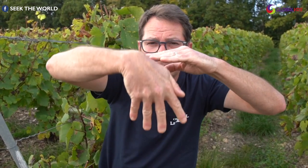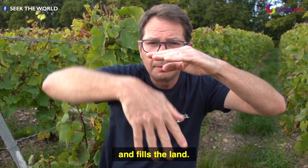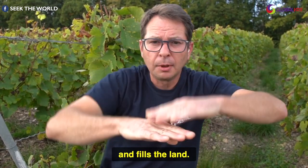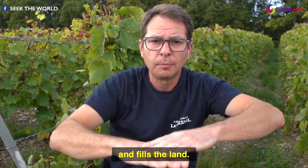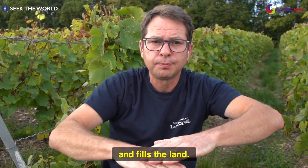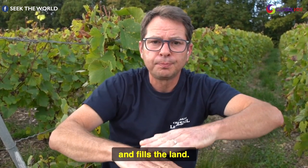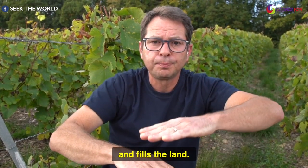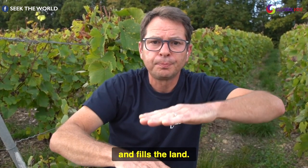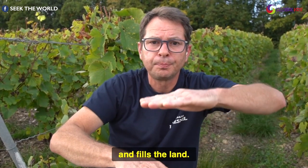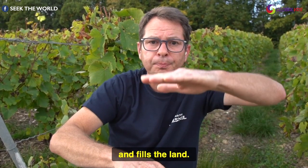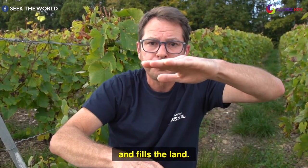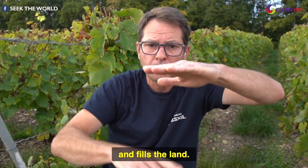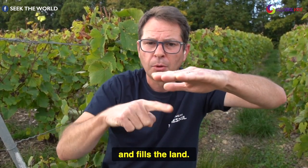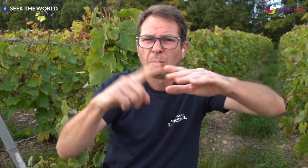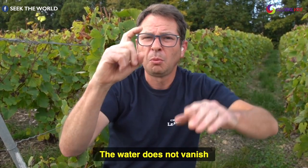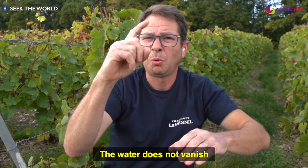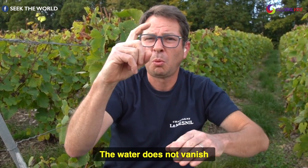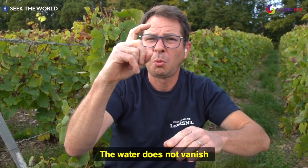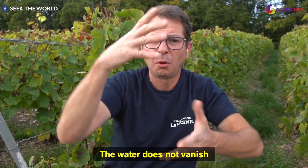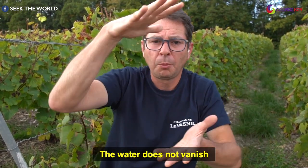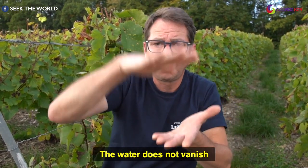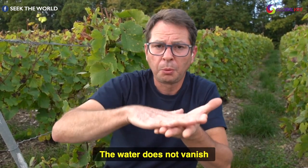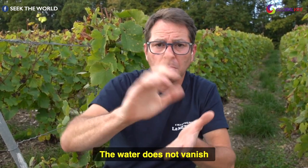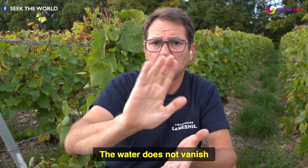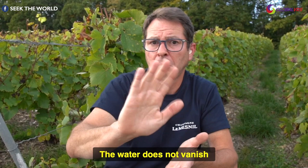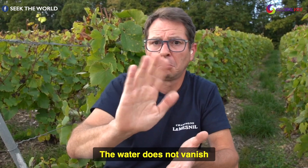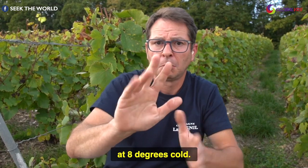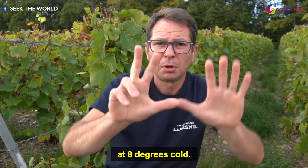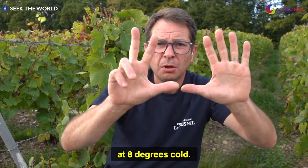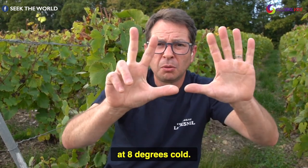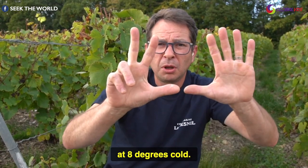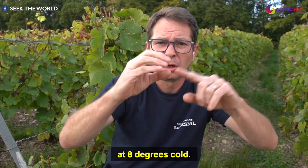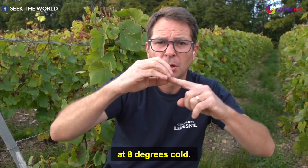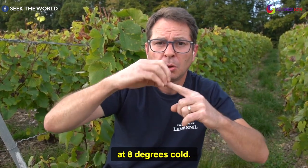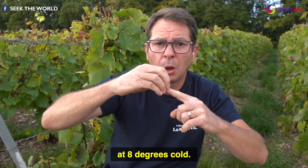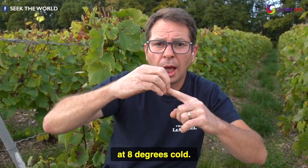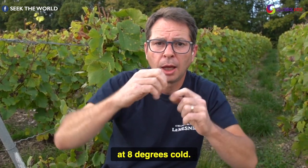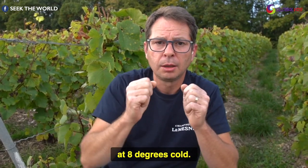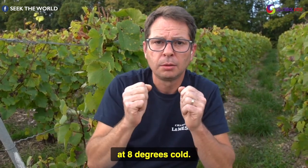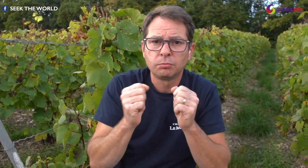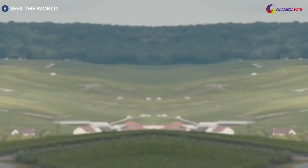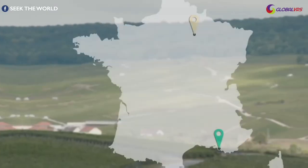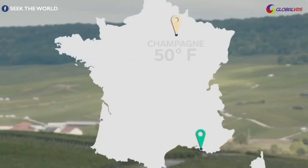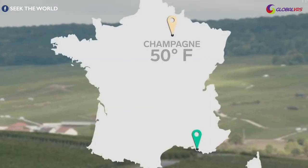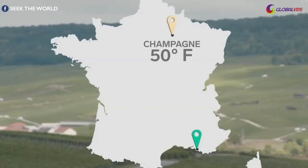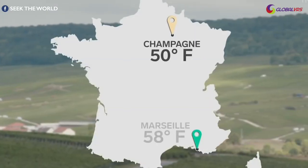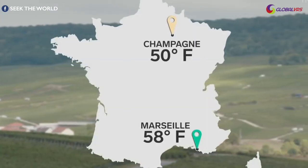and fills the land the water does not vanish at eight degrees cold